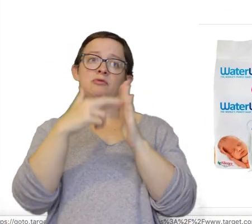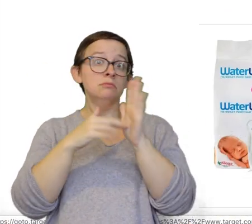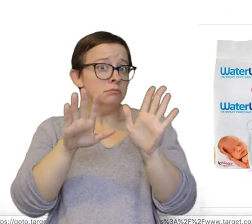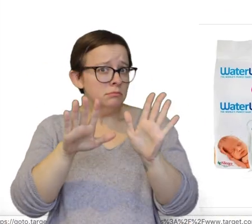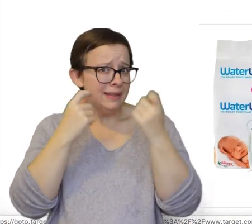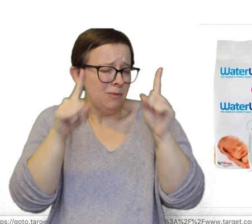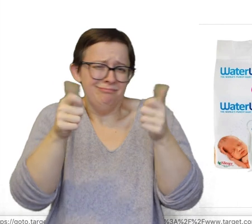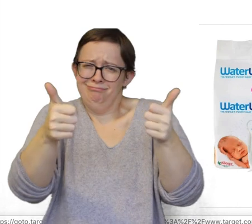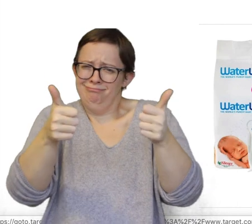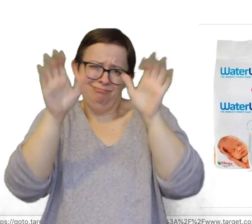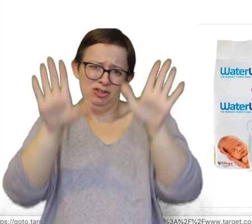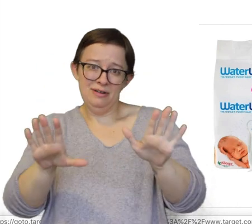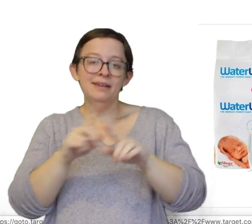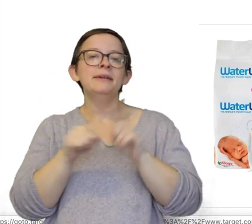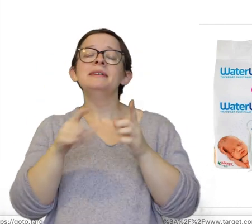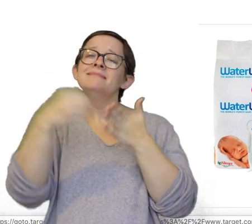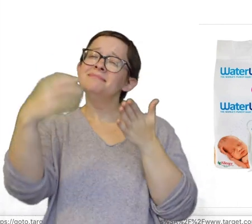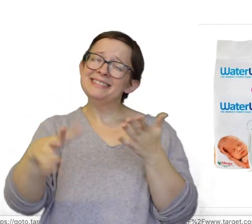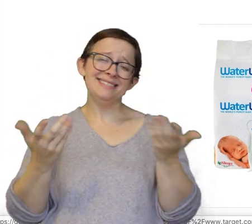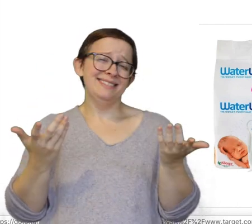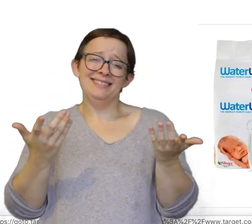They worked just fine. They're great, but they're just so expensive.